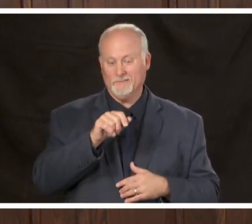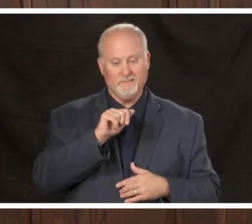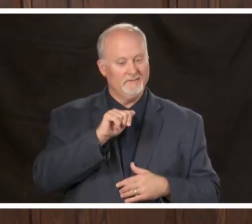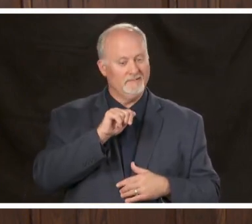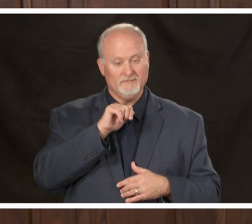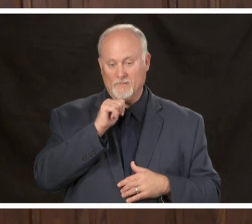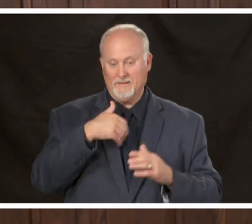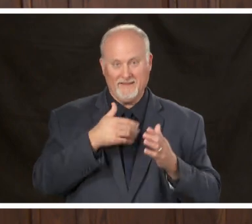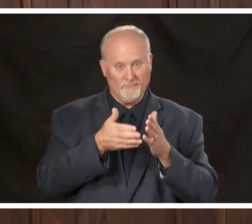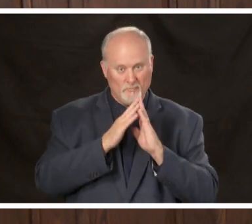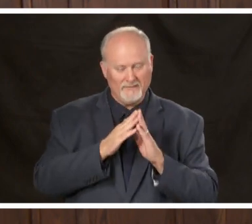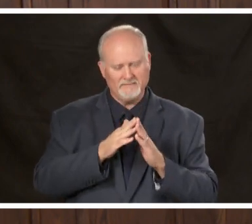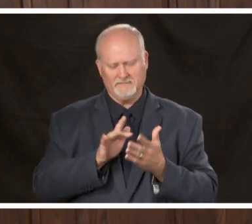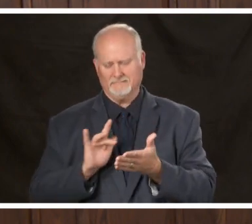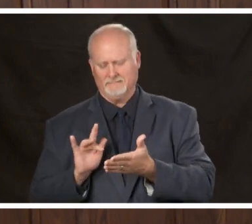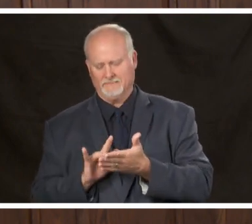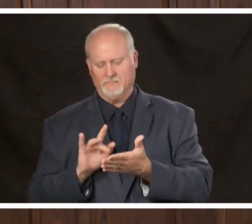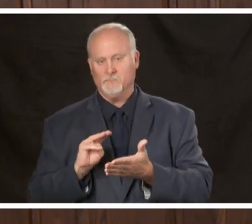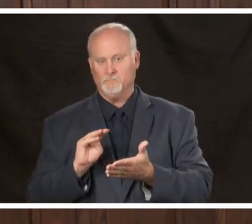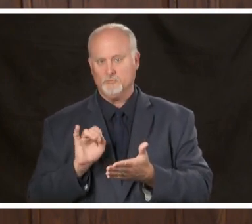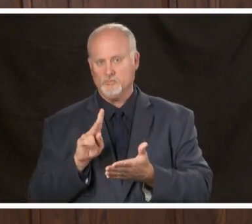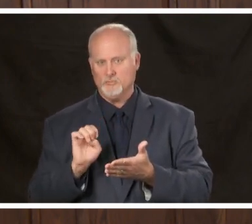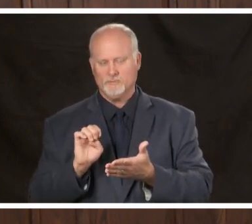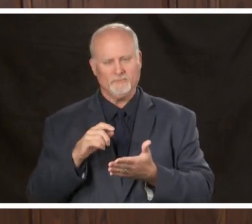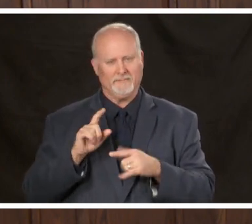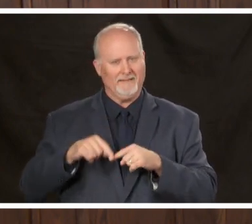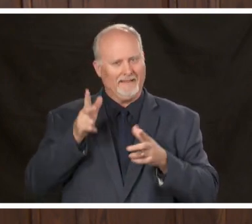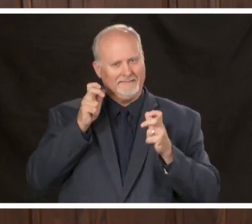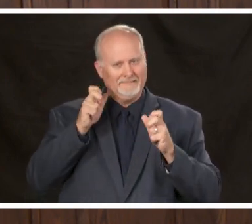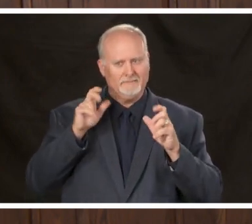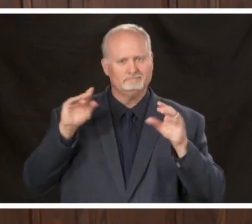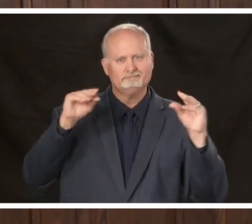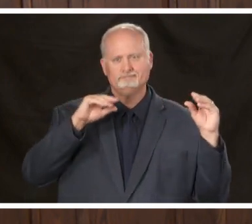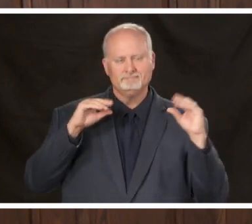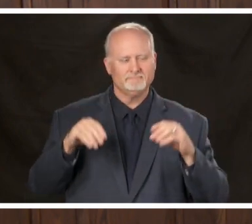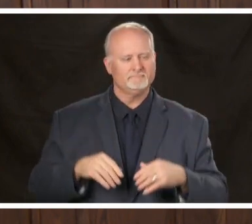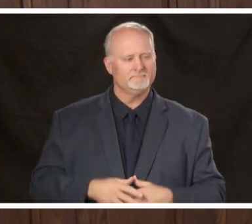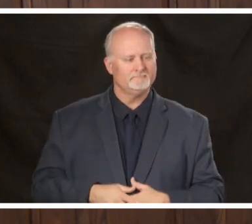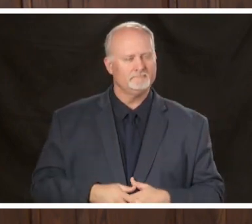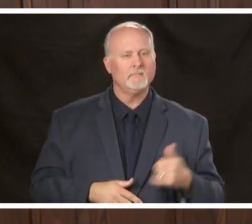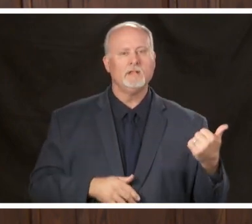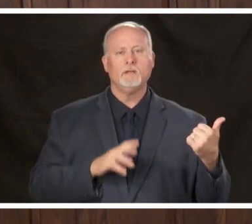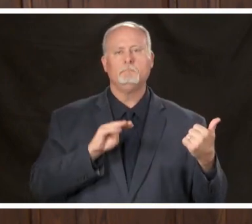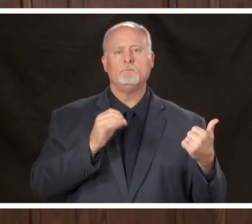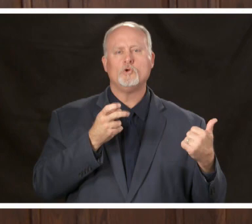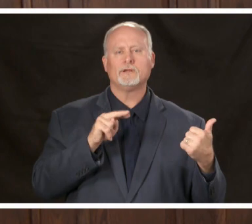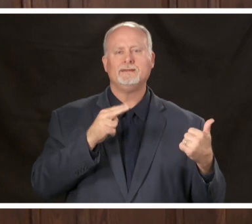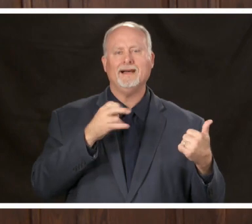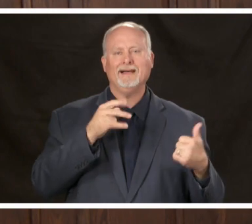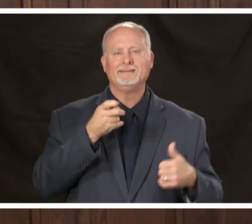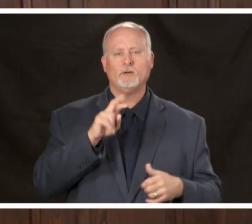please keep your lines muted thank you this is Morgan Hightower with WBRC fox6